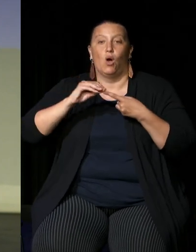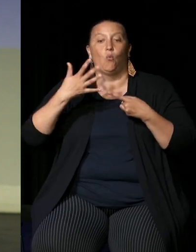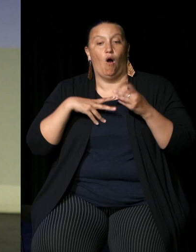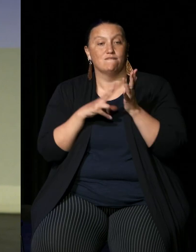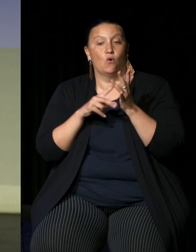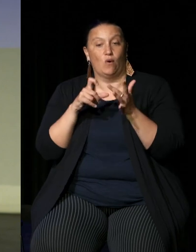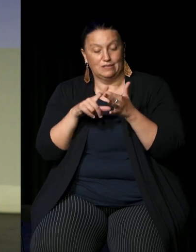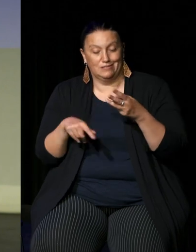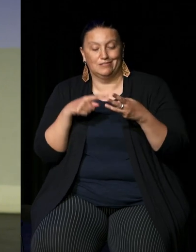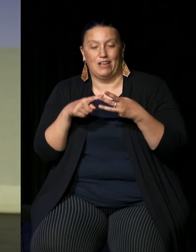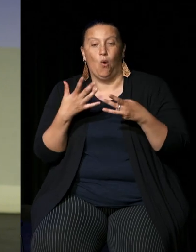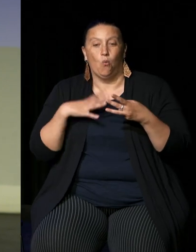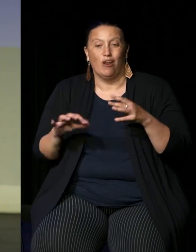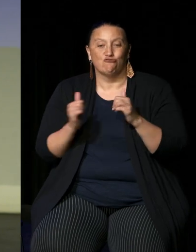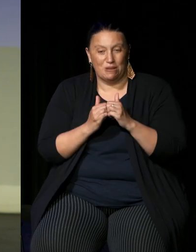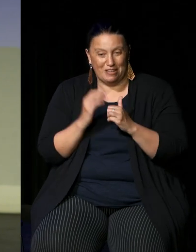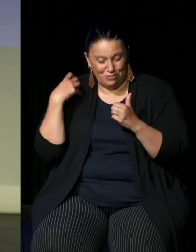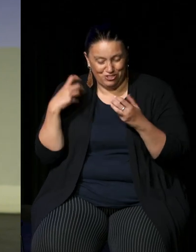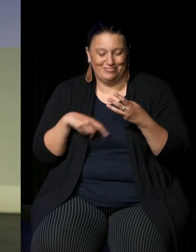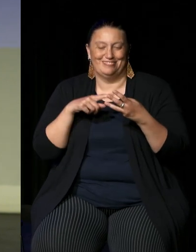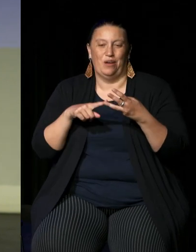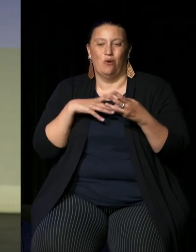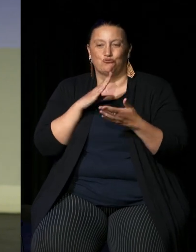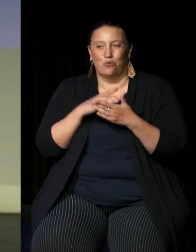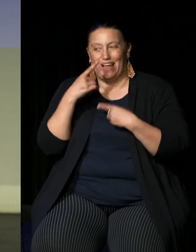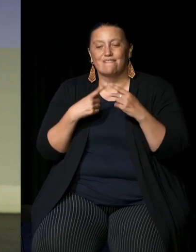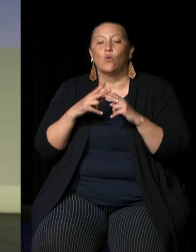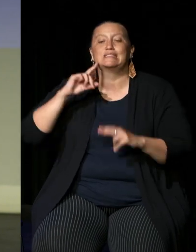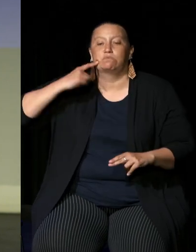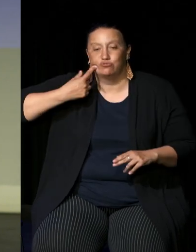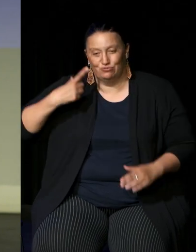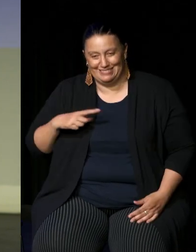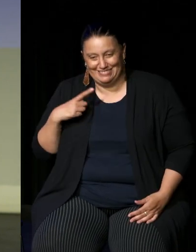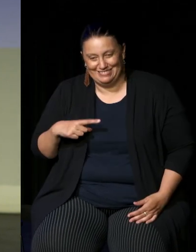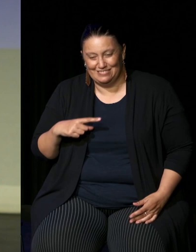more than a decade and now we're here in this moment with a referendum to look at that question